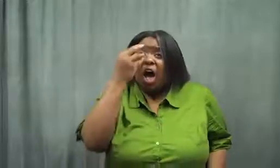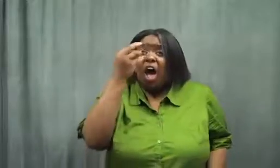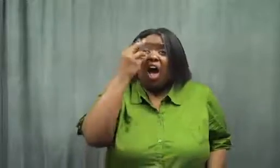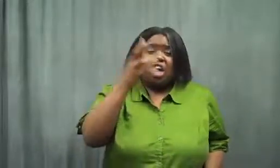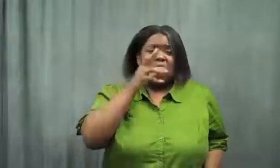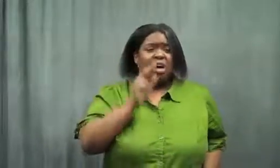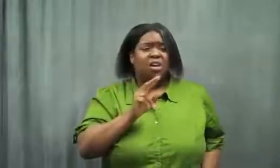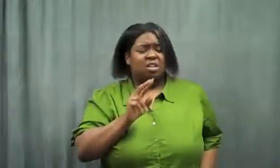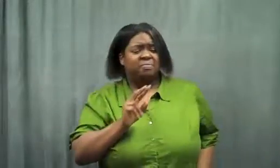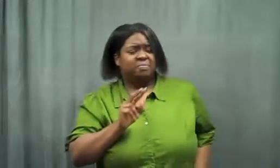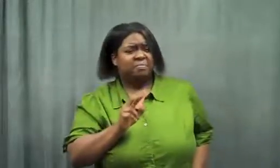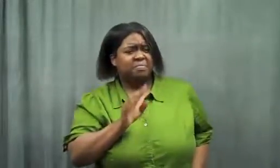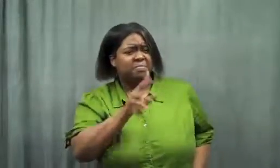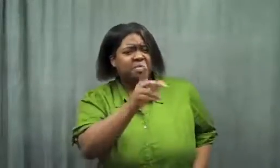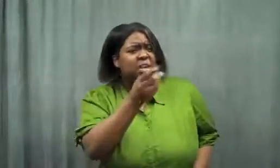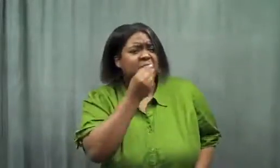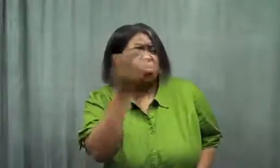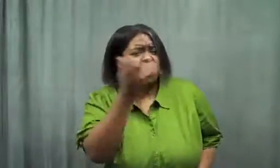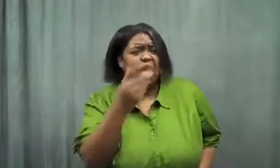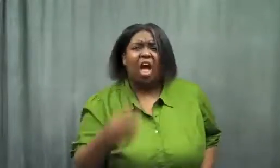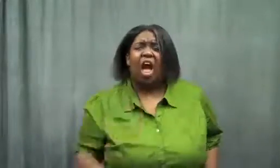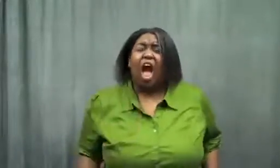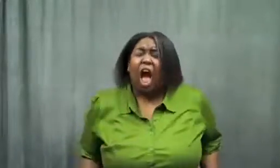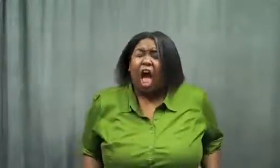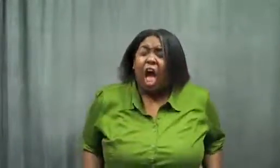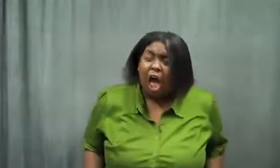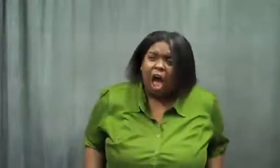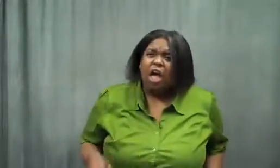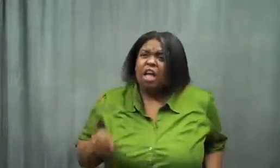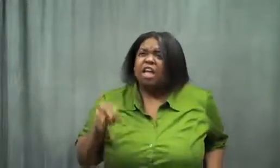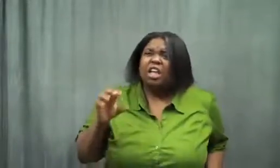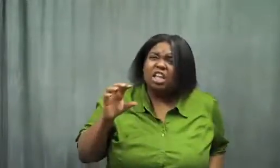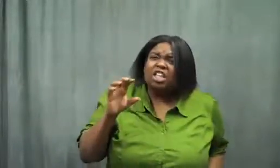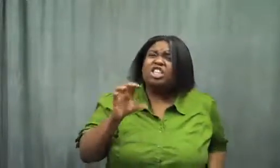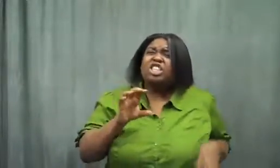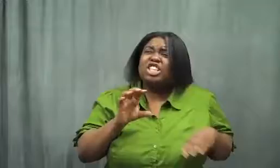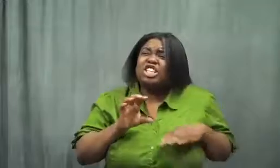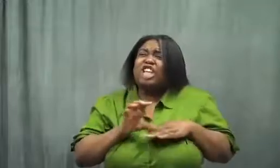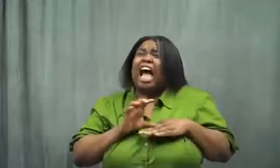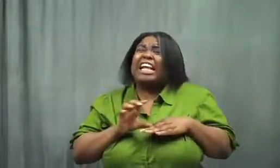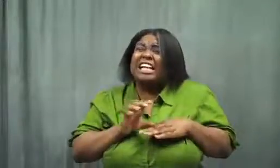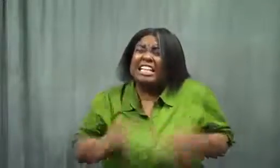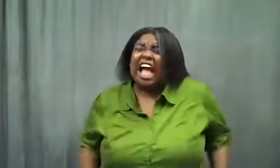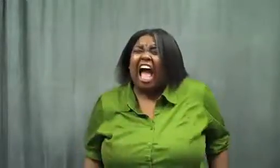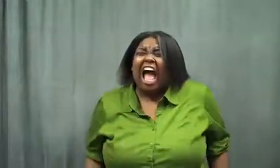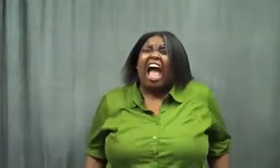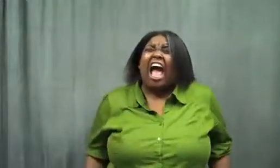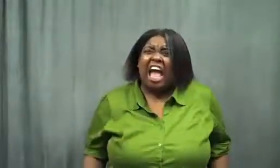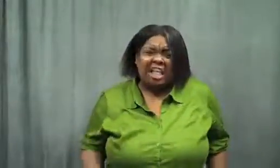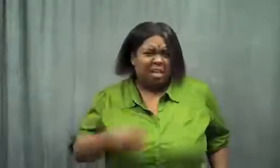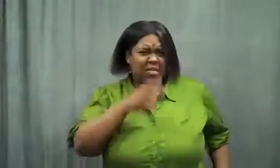She asked again, "What did you eat?" "Chocolate! Owwww!"